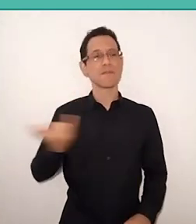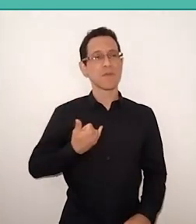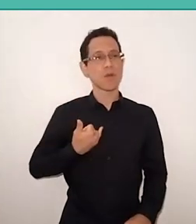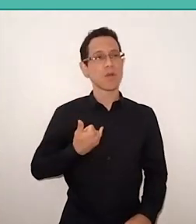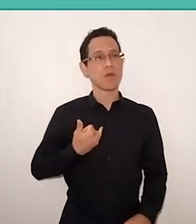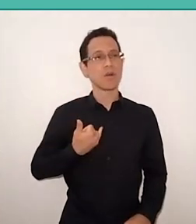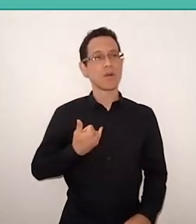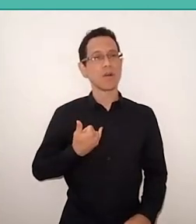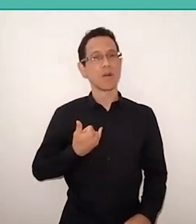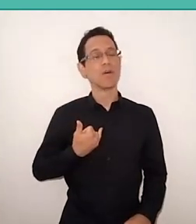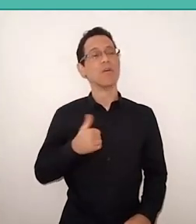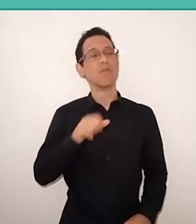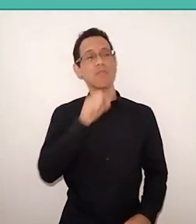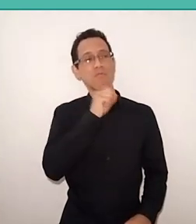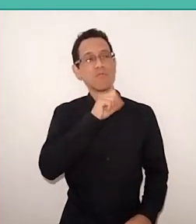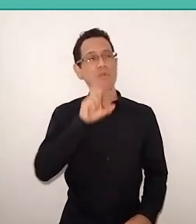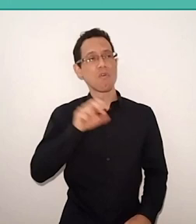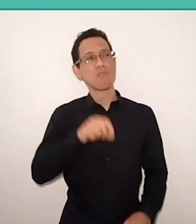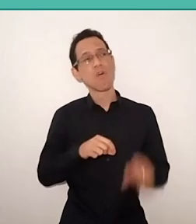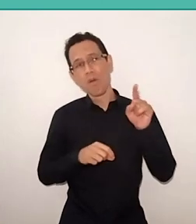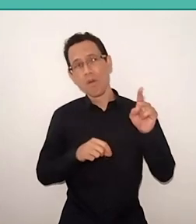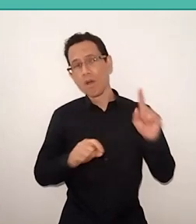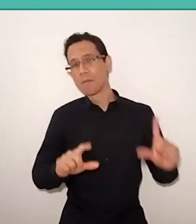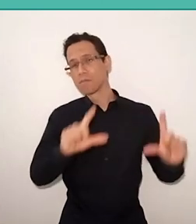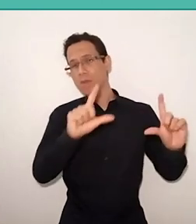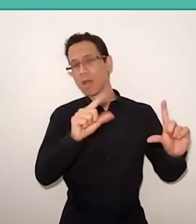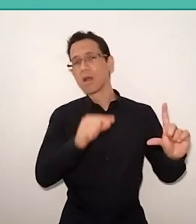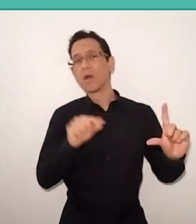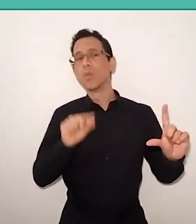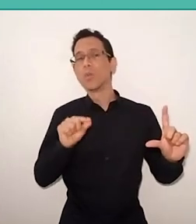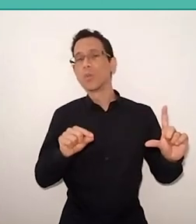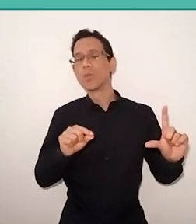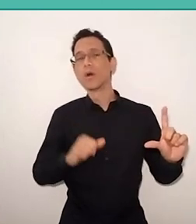"Grandpa, over there on that sign it is written 'promotion'”.